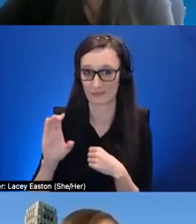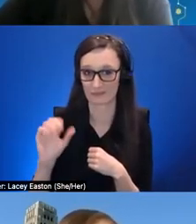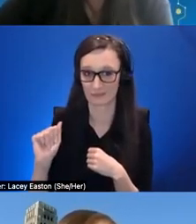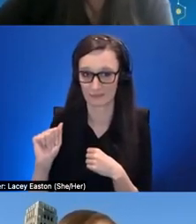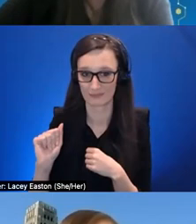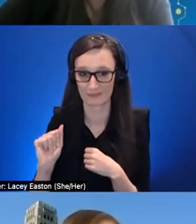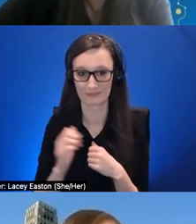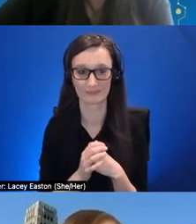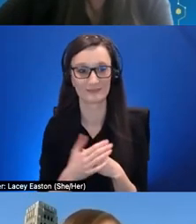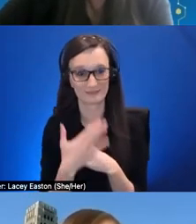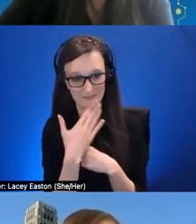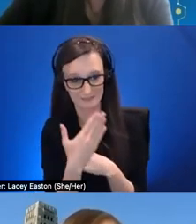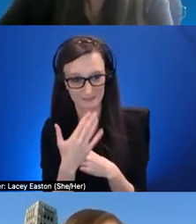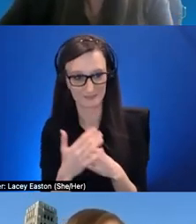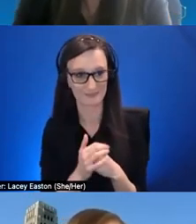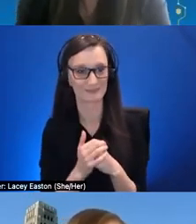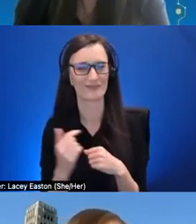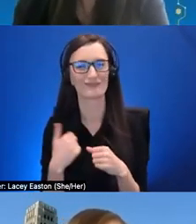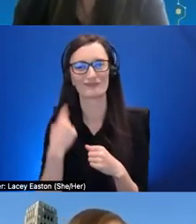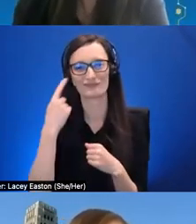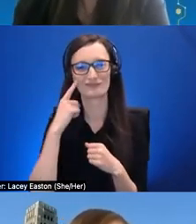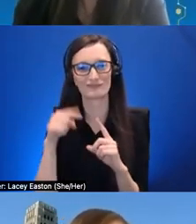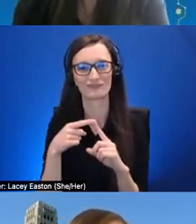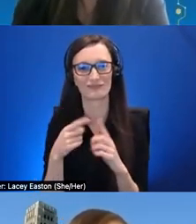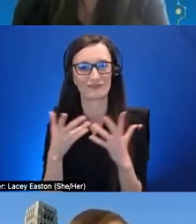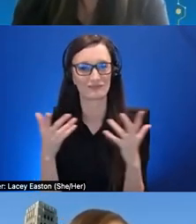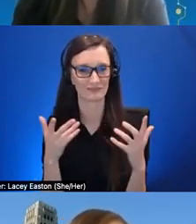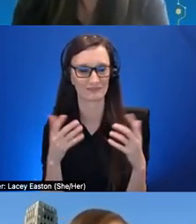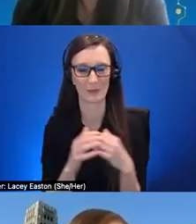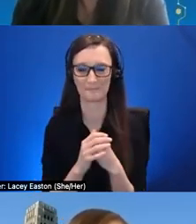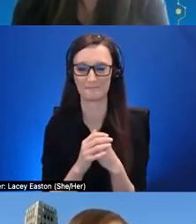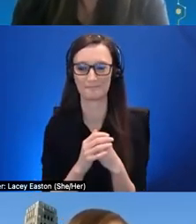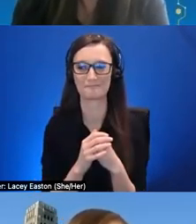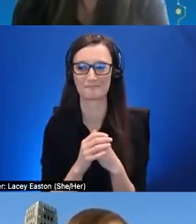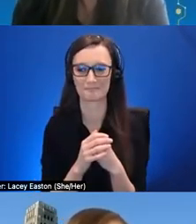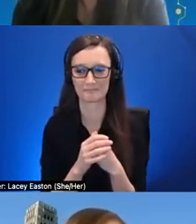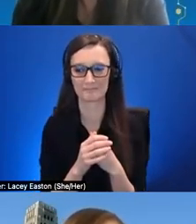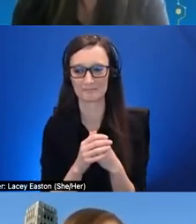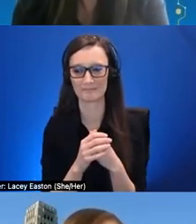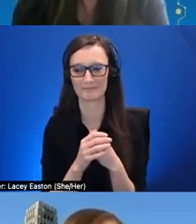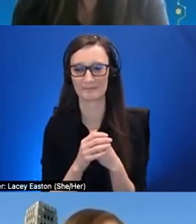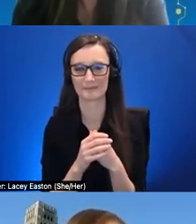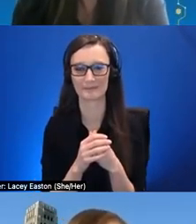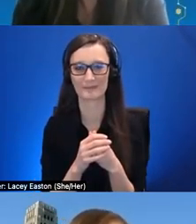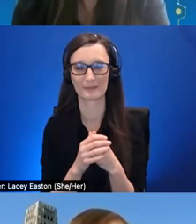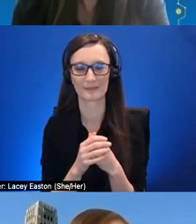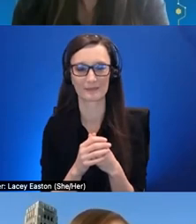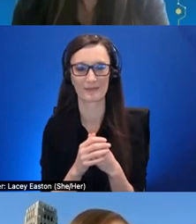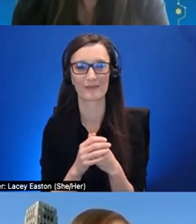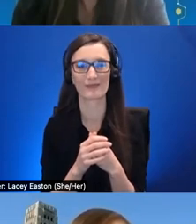thanks i was just thinking about the need to really ensure that learners have knowledge of